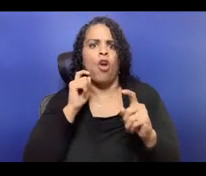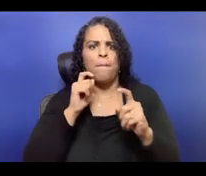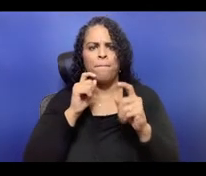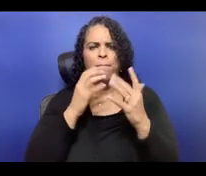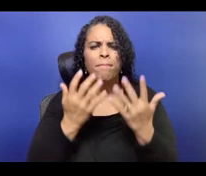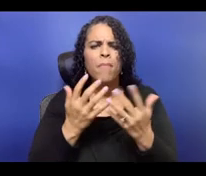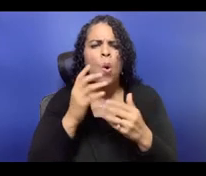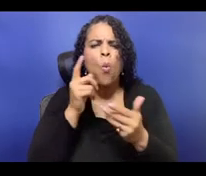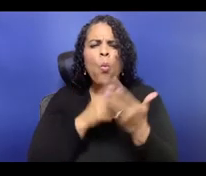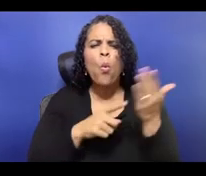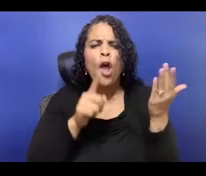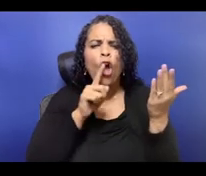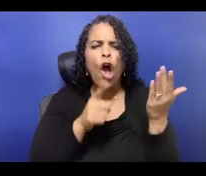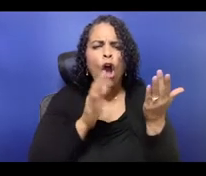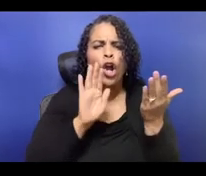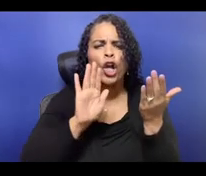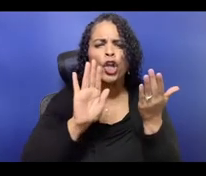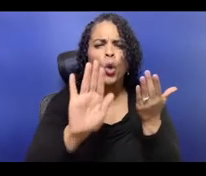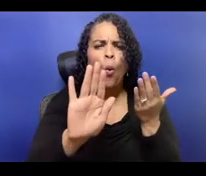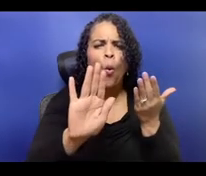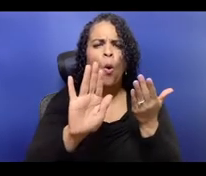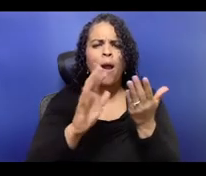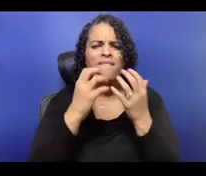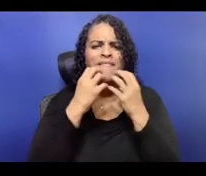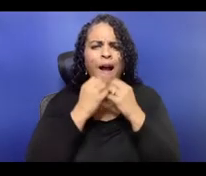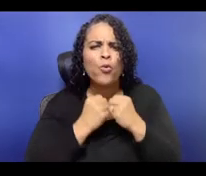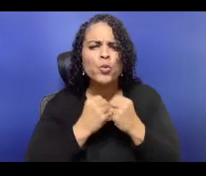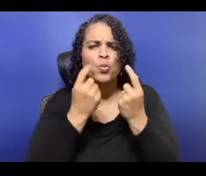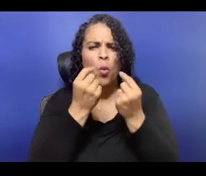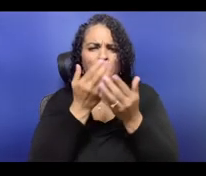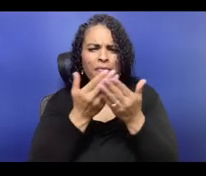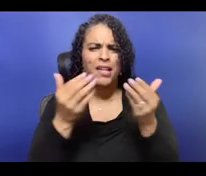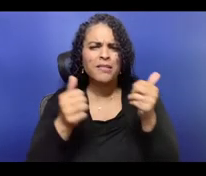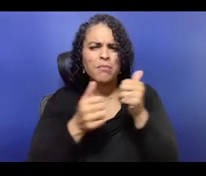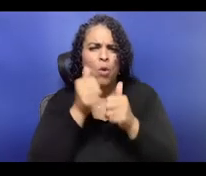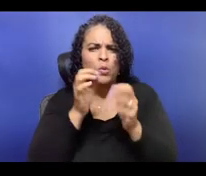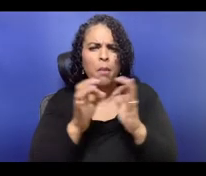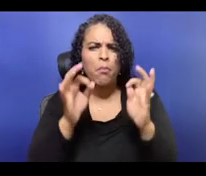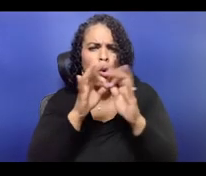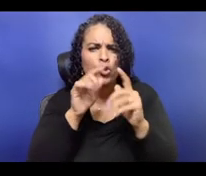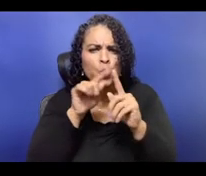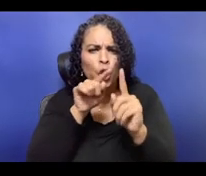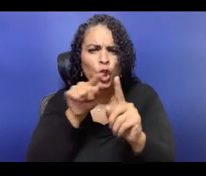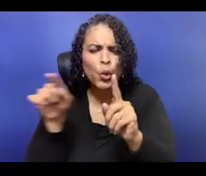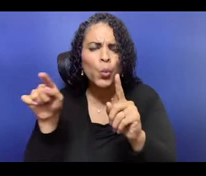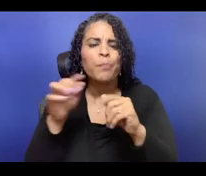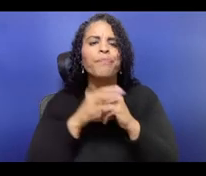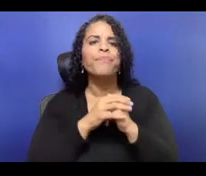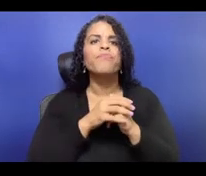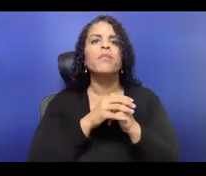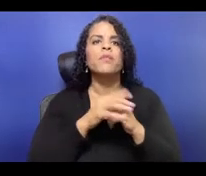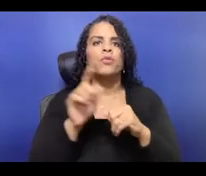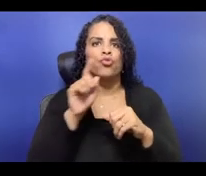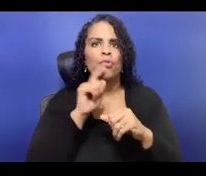Hi, my name is Jason. I use they/them pronouns. I am calling in from I believe Piscataway lands.